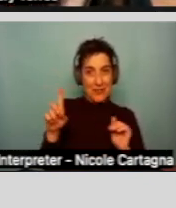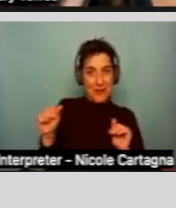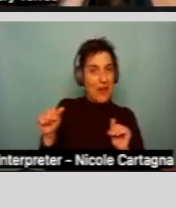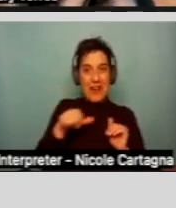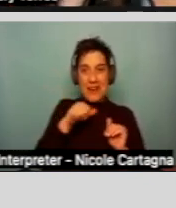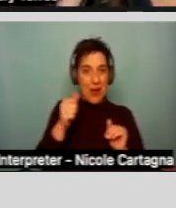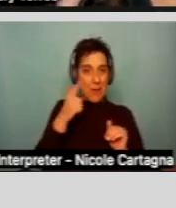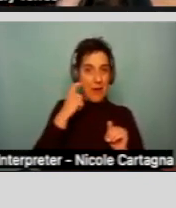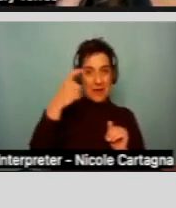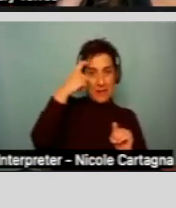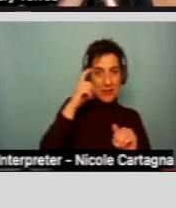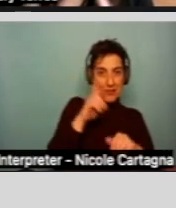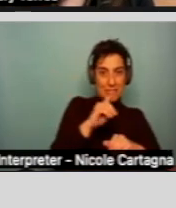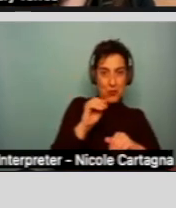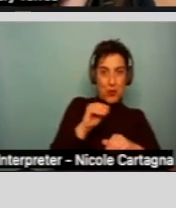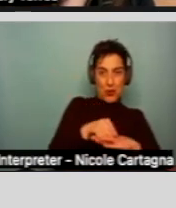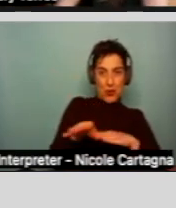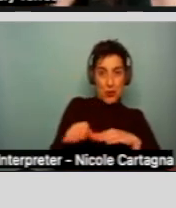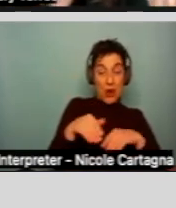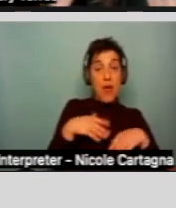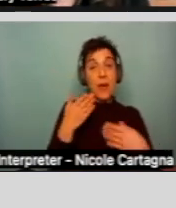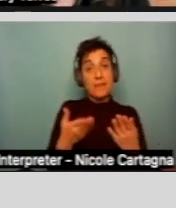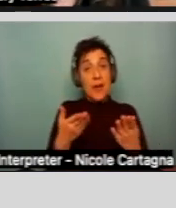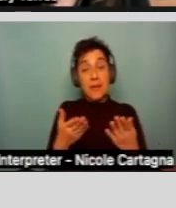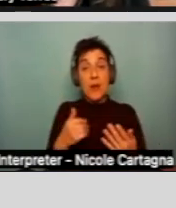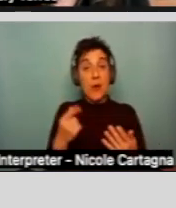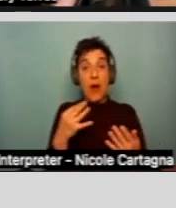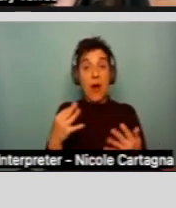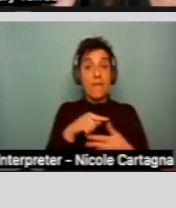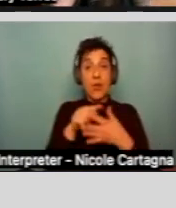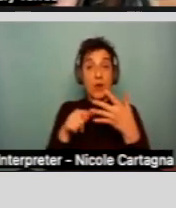So it's okay that someone might have one of those five categories, be eligible under one